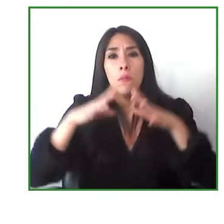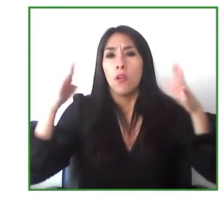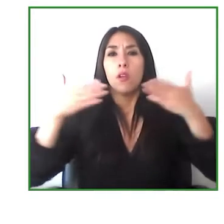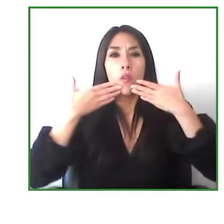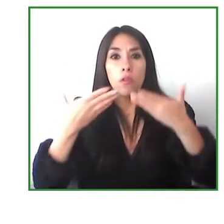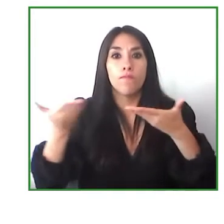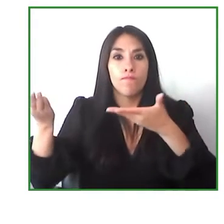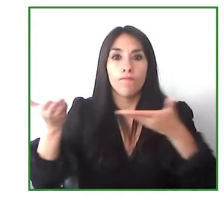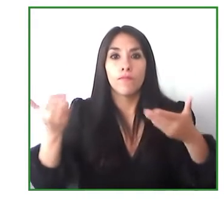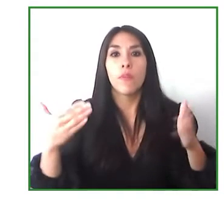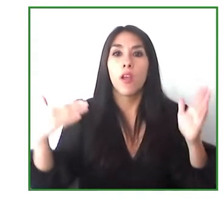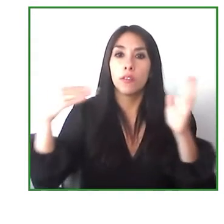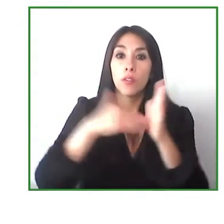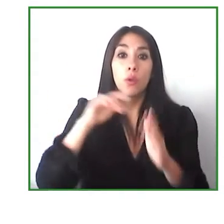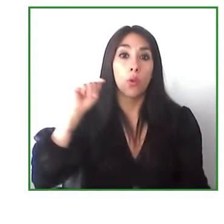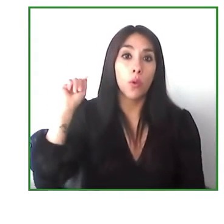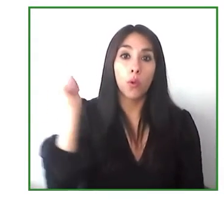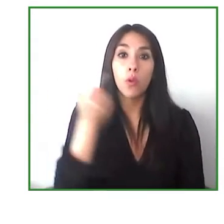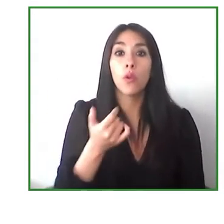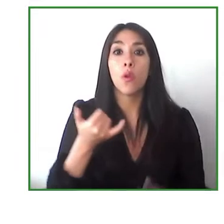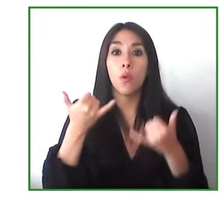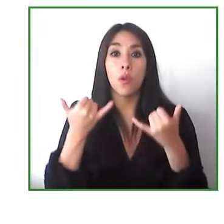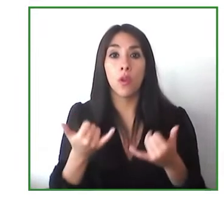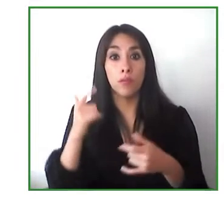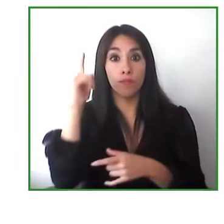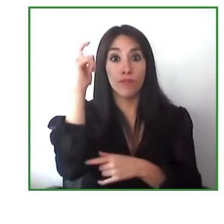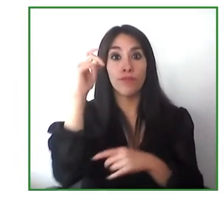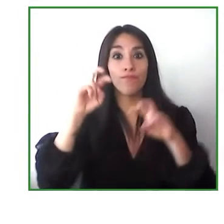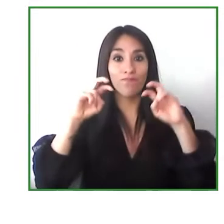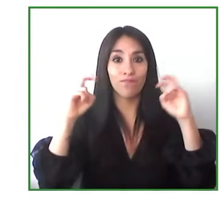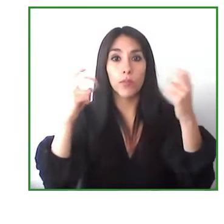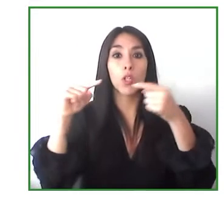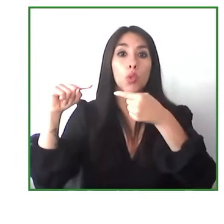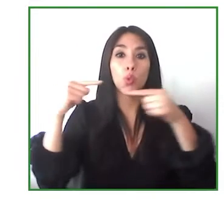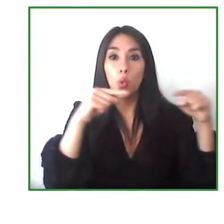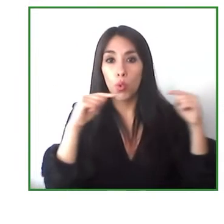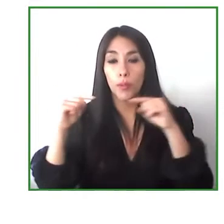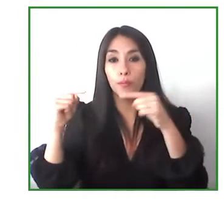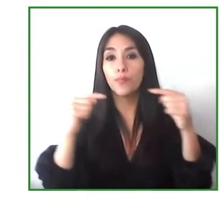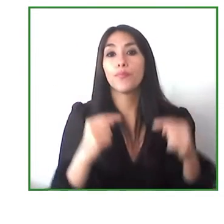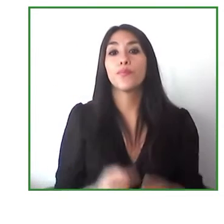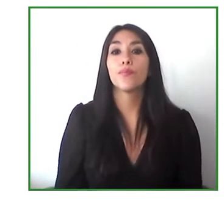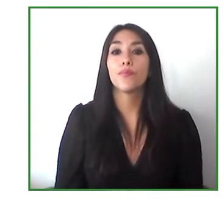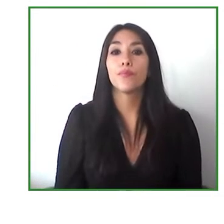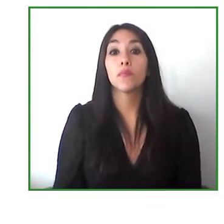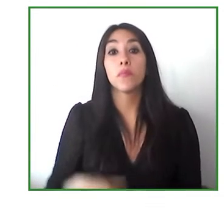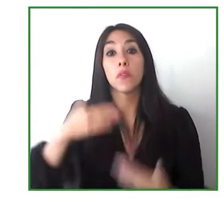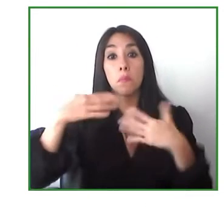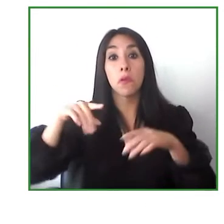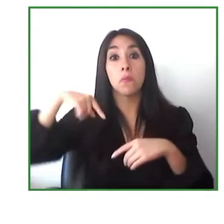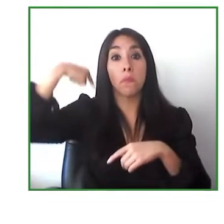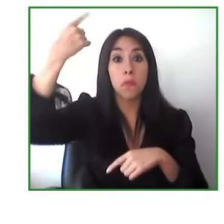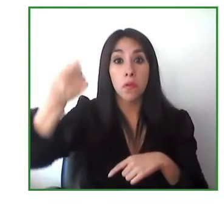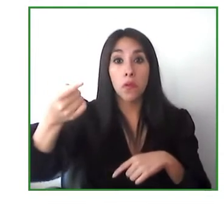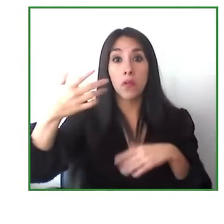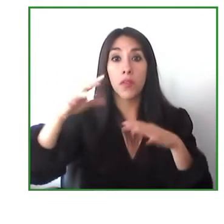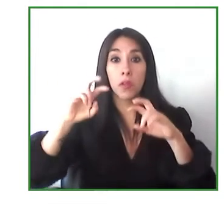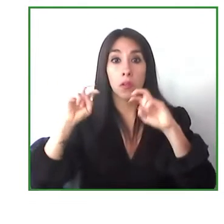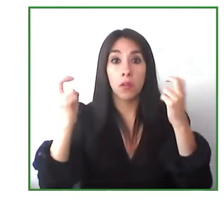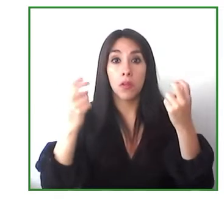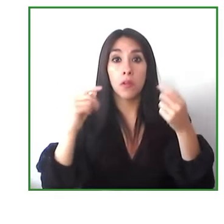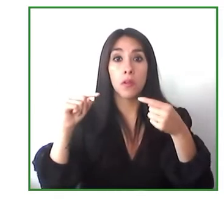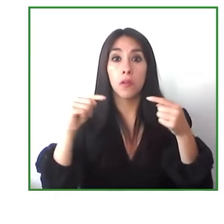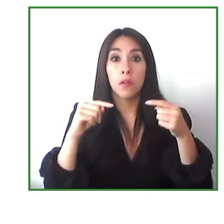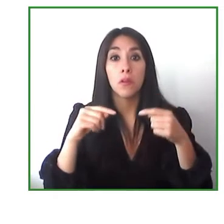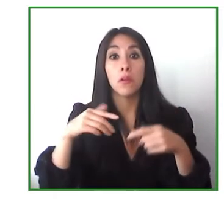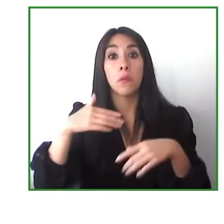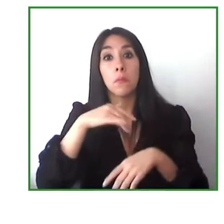now we are going to start with the panel and after this session